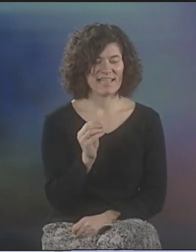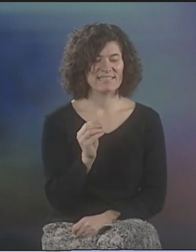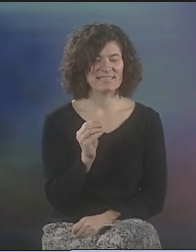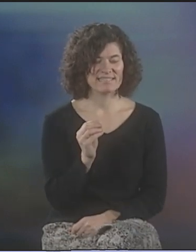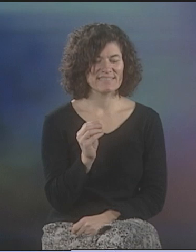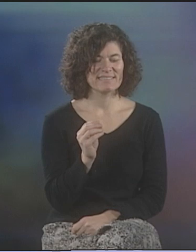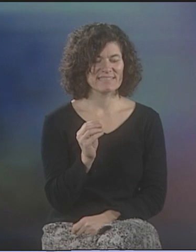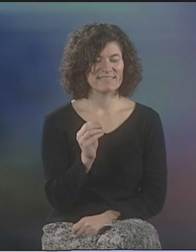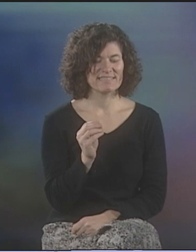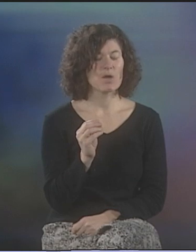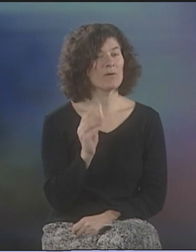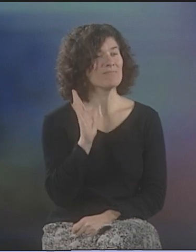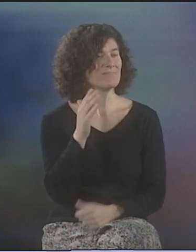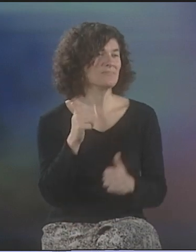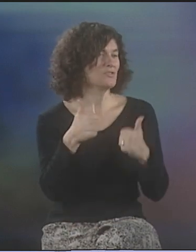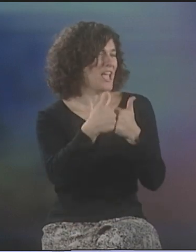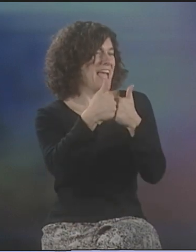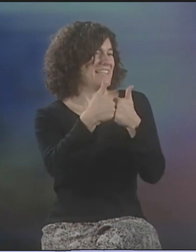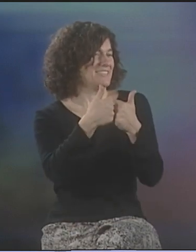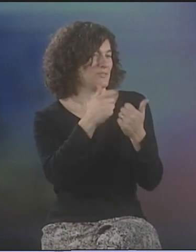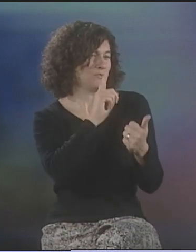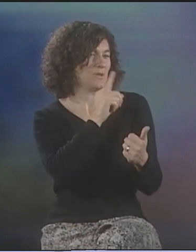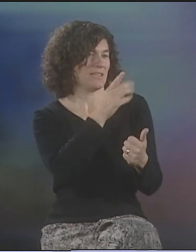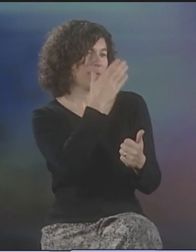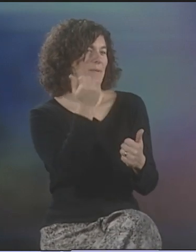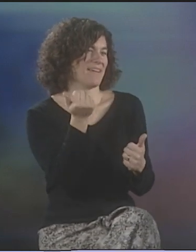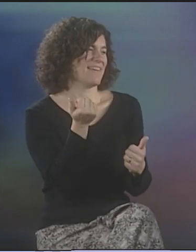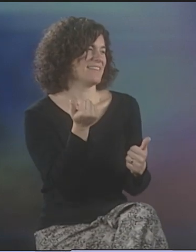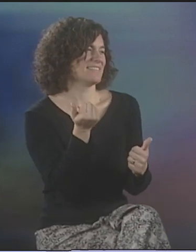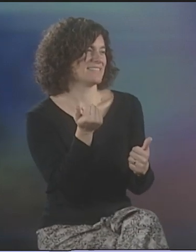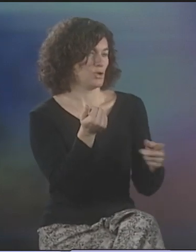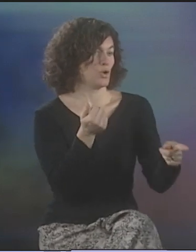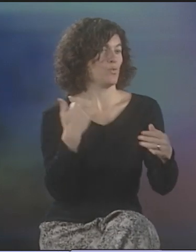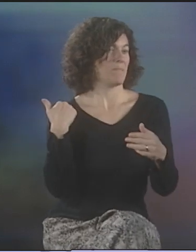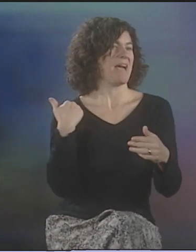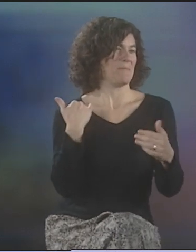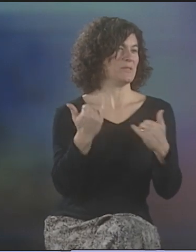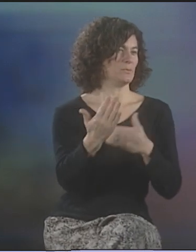AND...IT'S REALLY CHALLENGING.